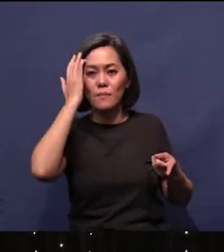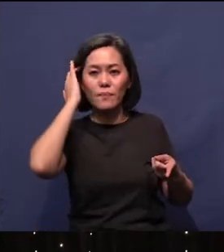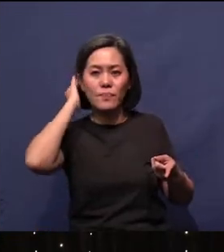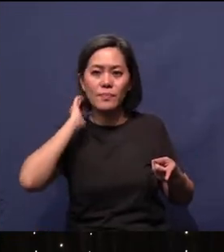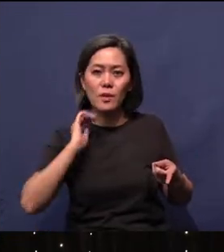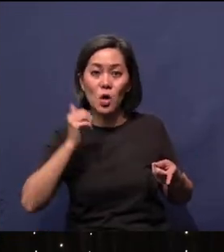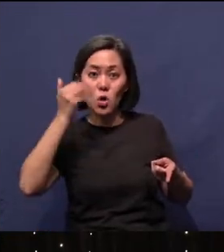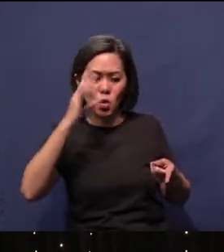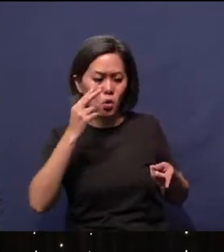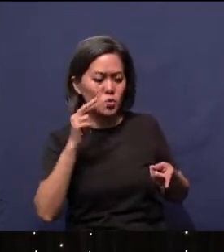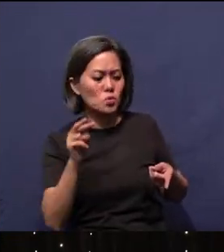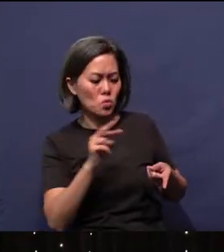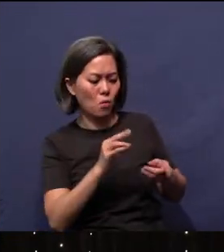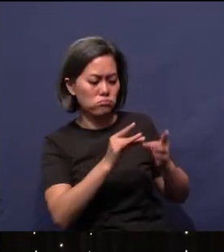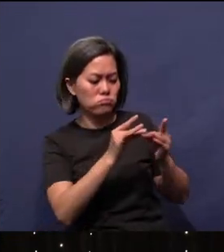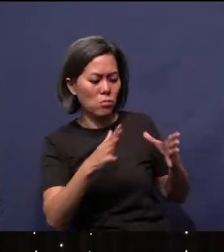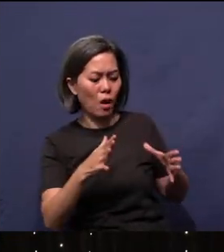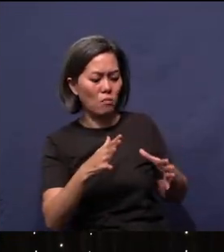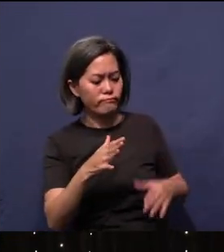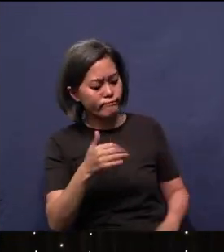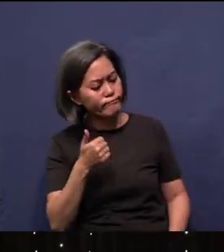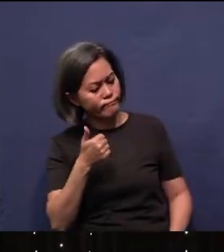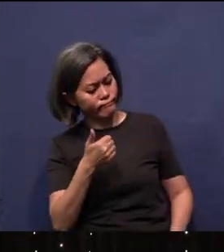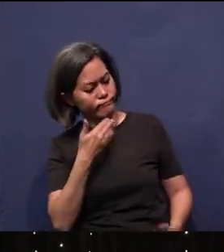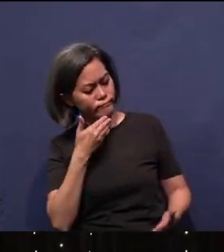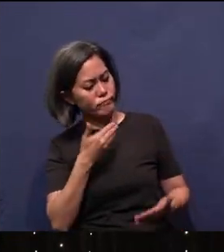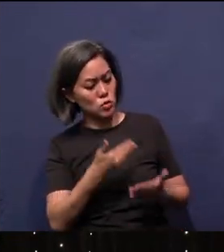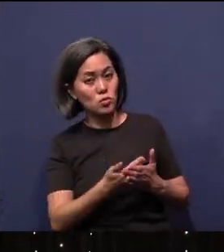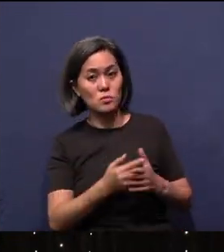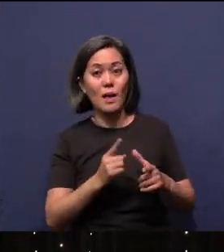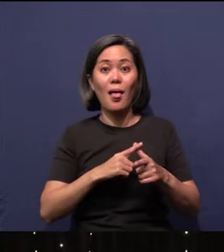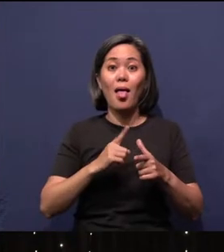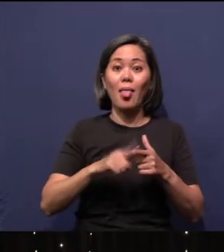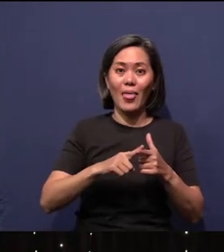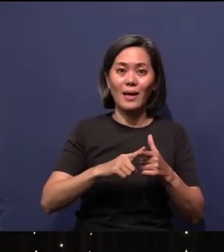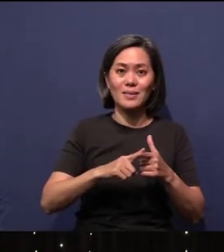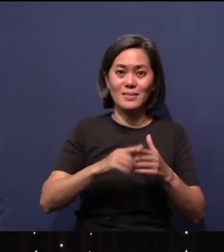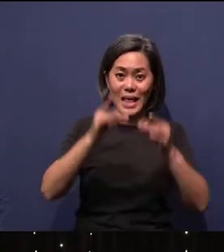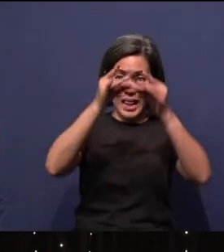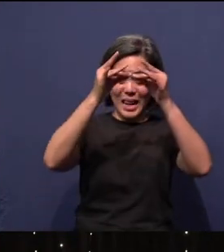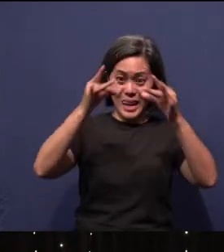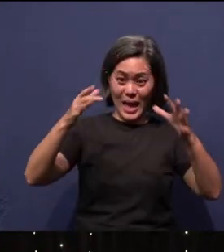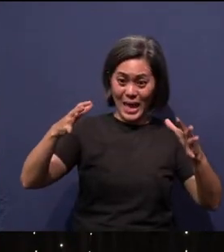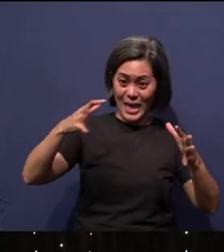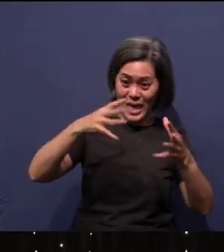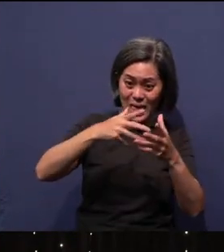And God saw that the light was good and then God separated the light from the